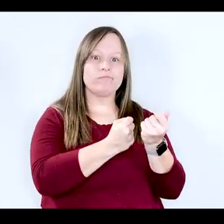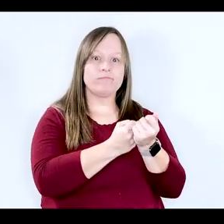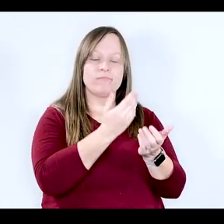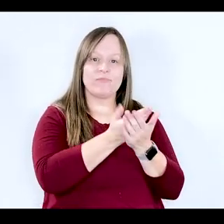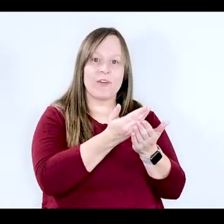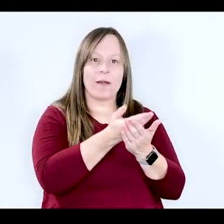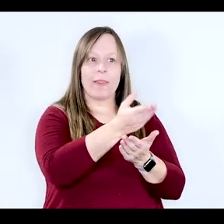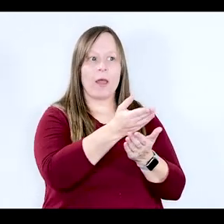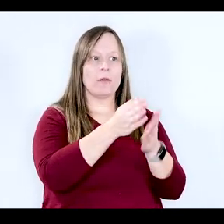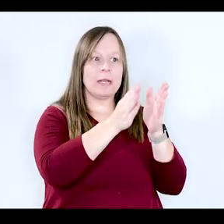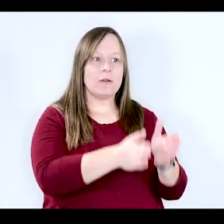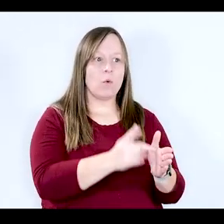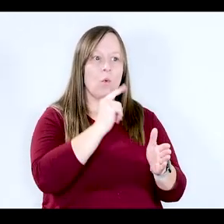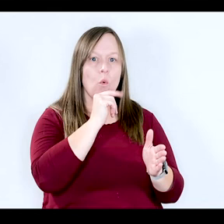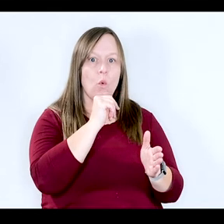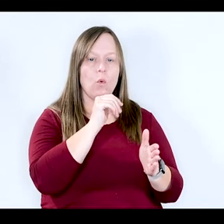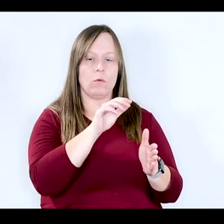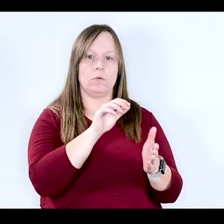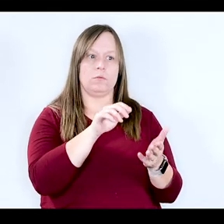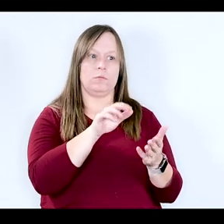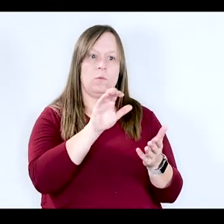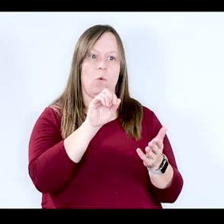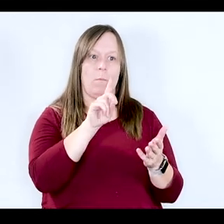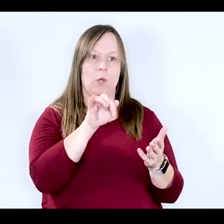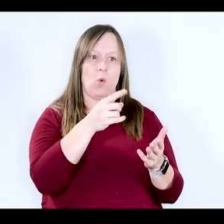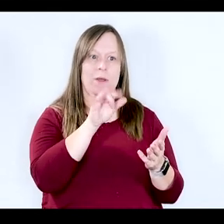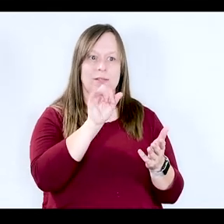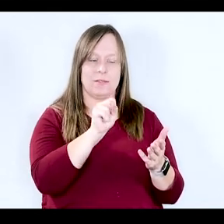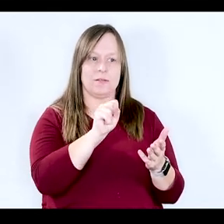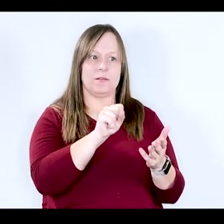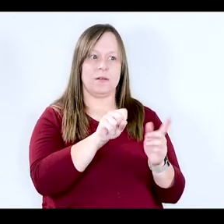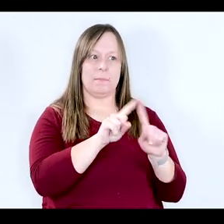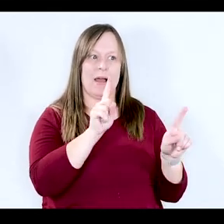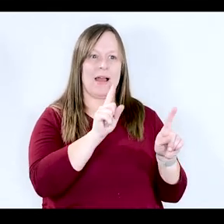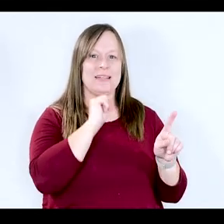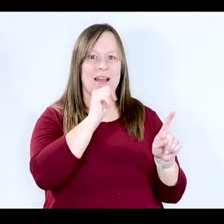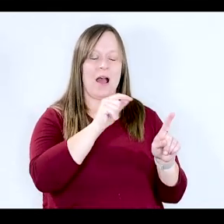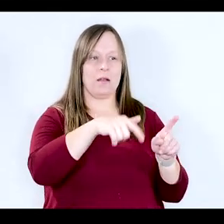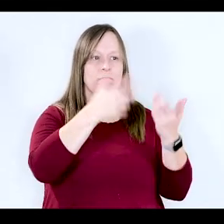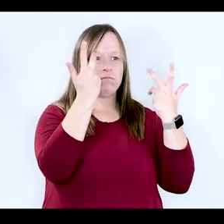individuals who are addicted to opioids, it's not the be-all end-all. It's not